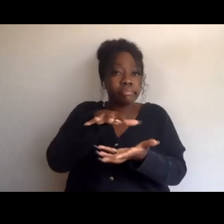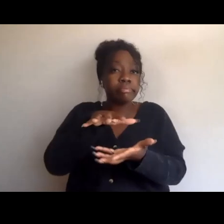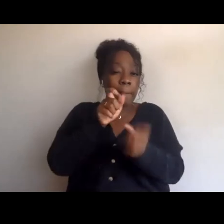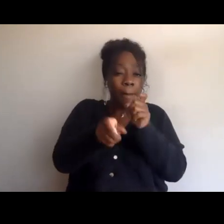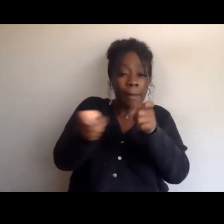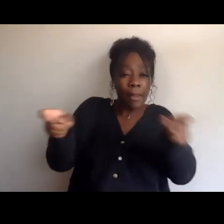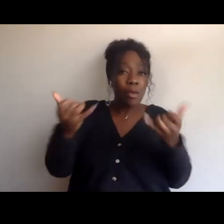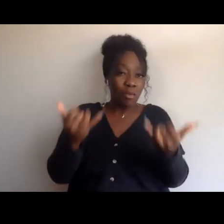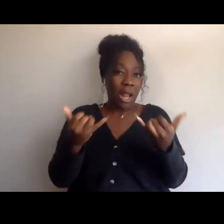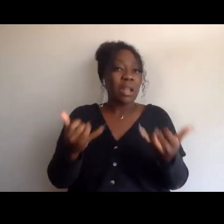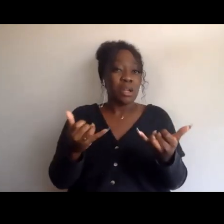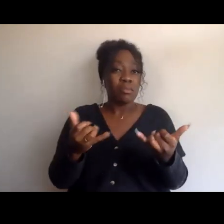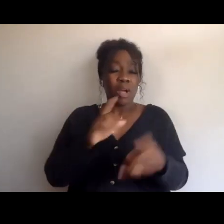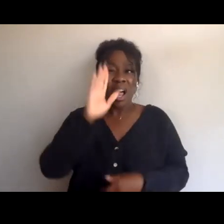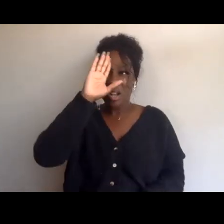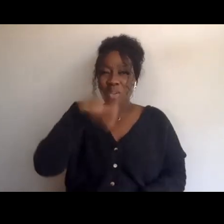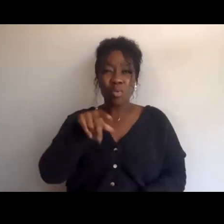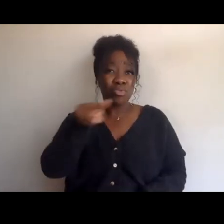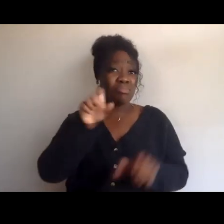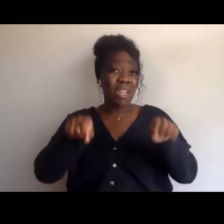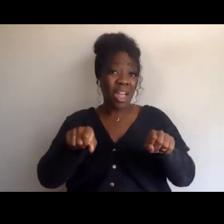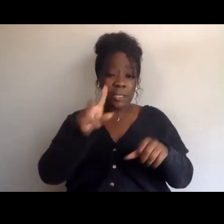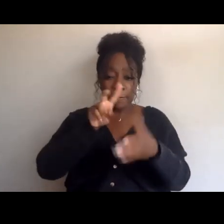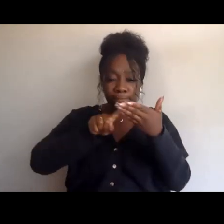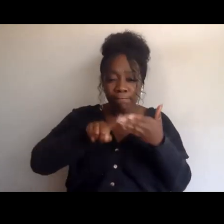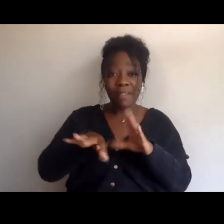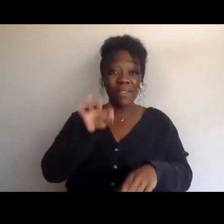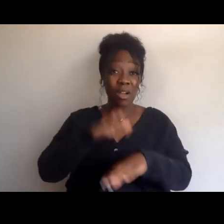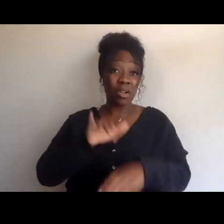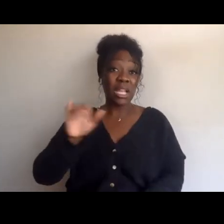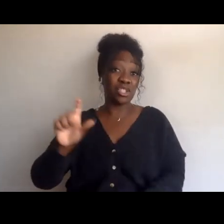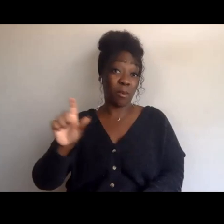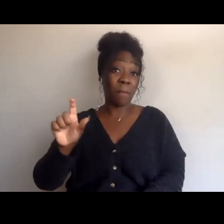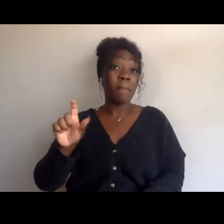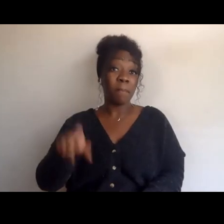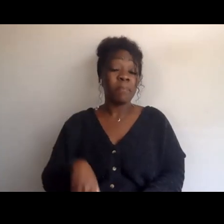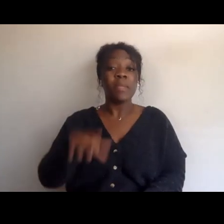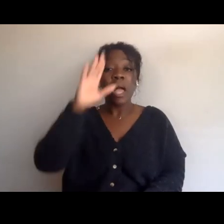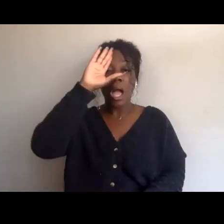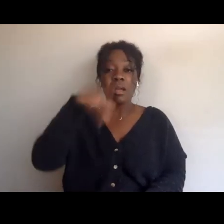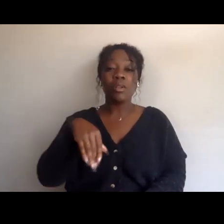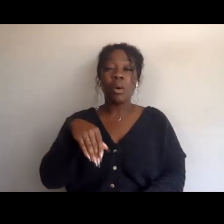I'm sure you can find them on Instagram, that's the one thing I'll say about the Infographic Industrial Complex,